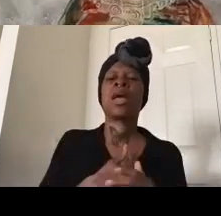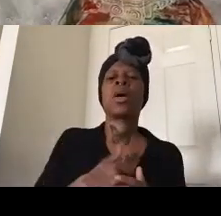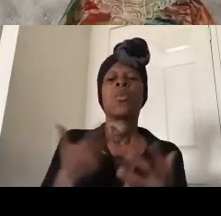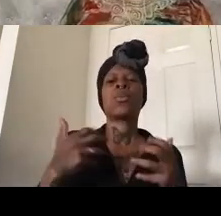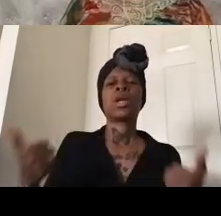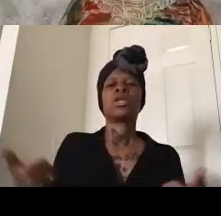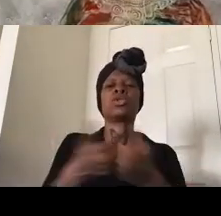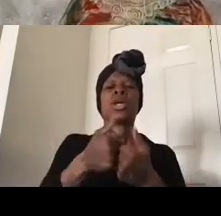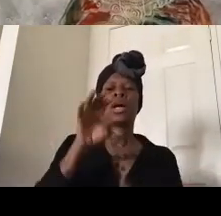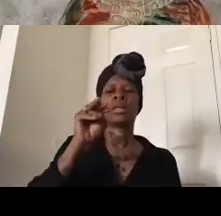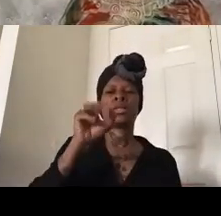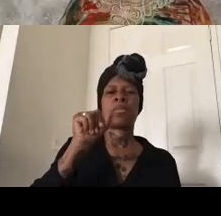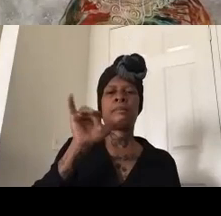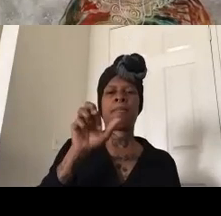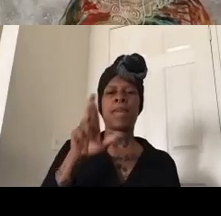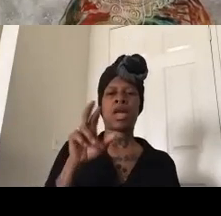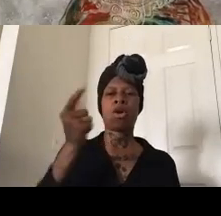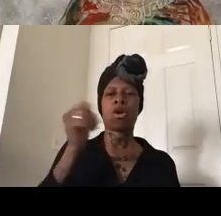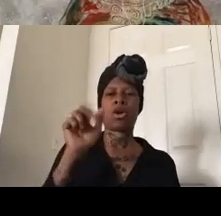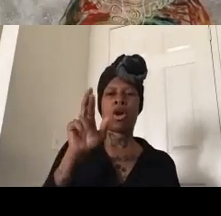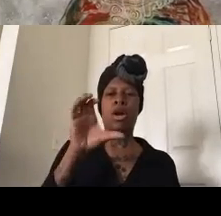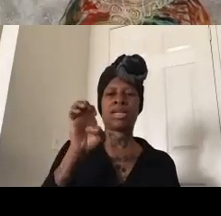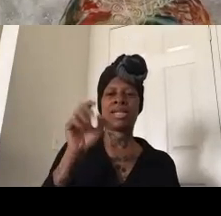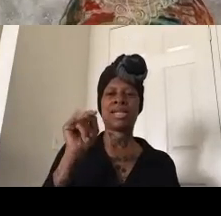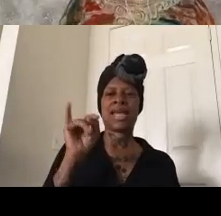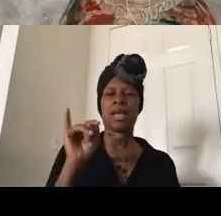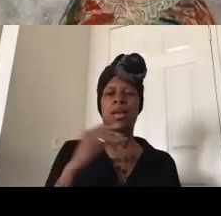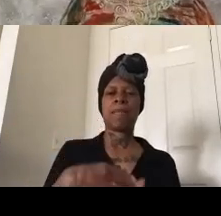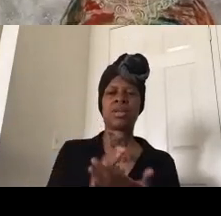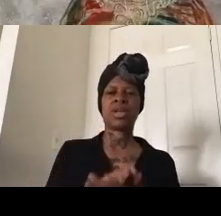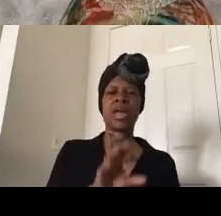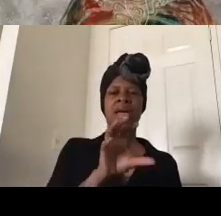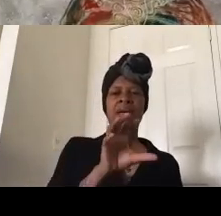proposal which spends 54% which proposes spending